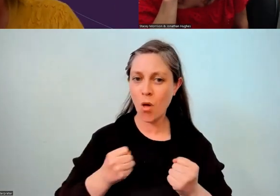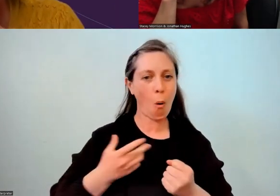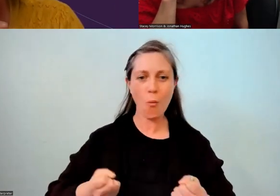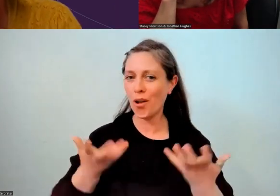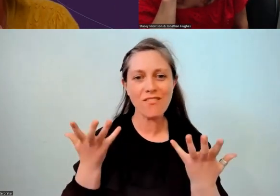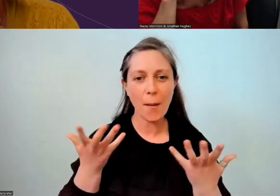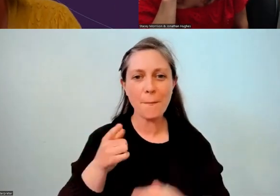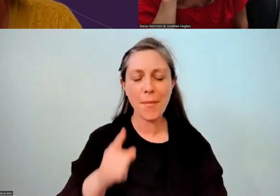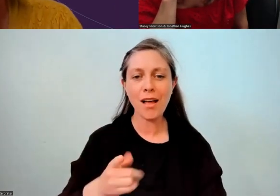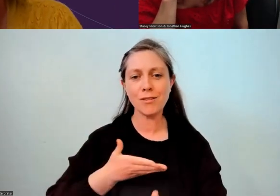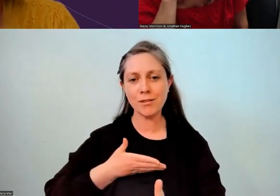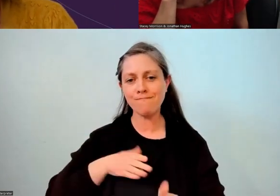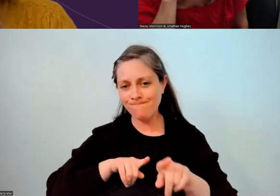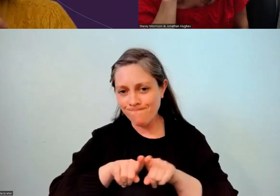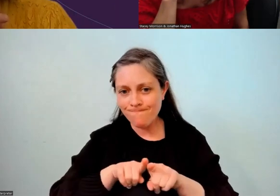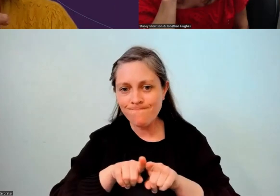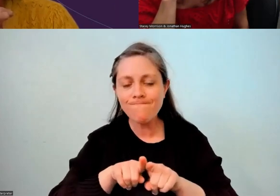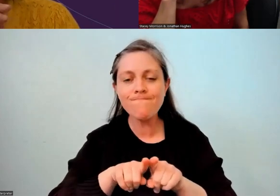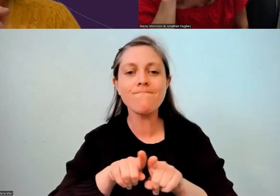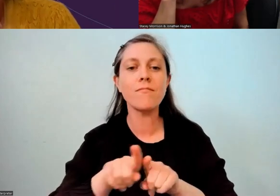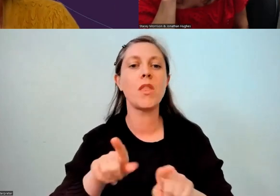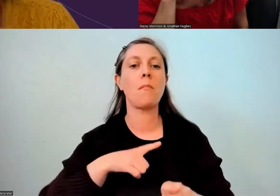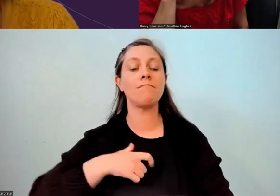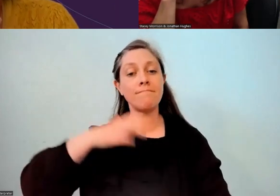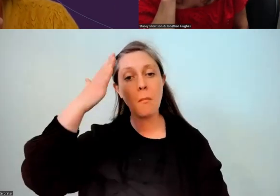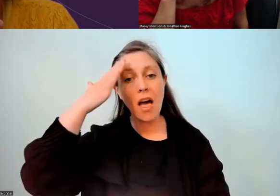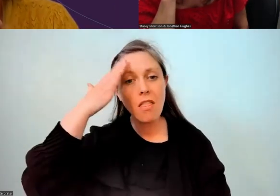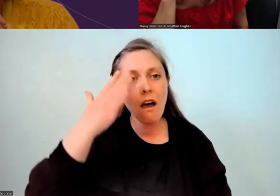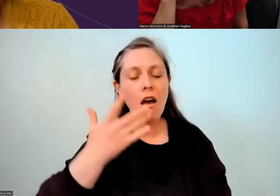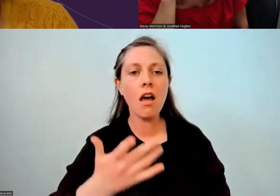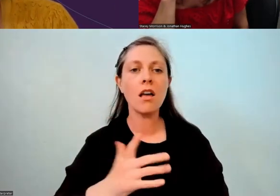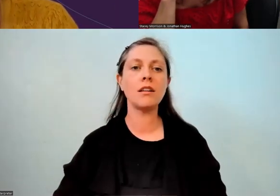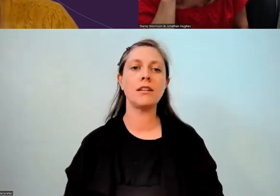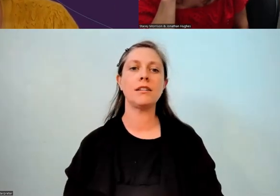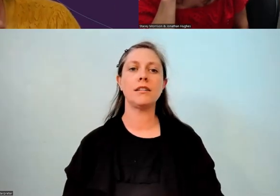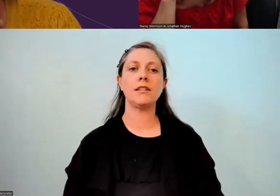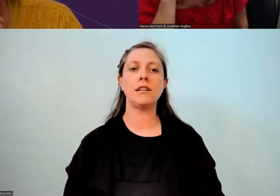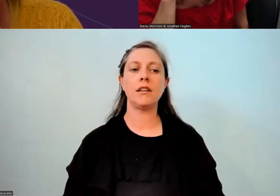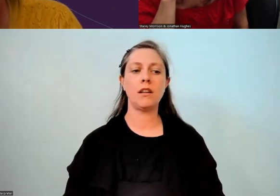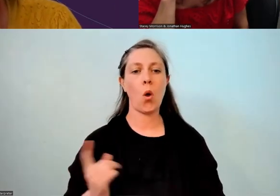Your persistence as a mother. And we have parents who come all the time